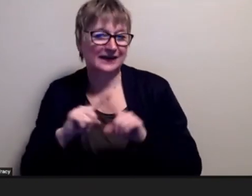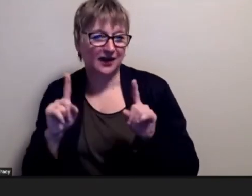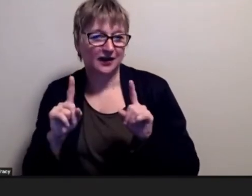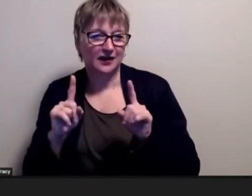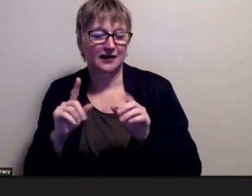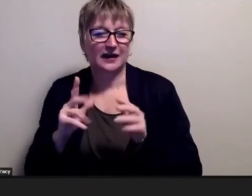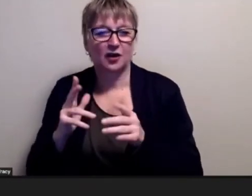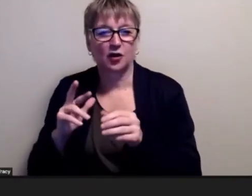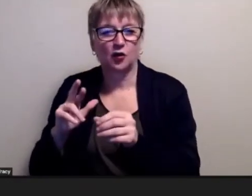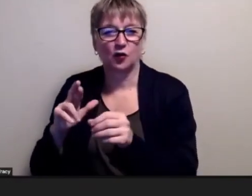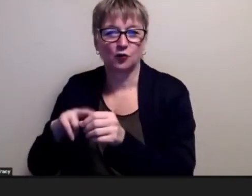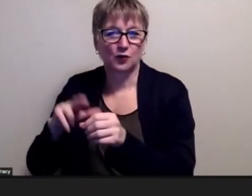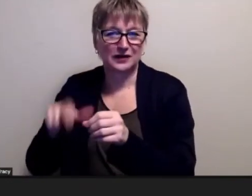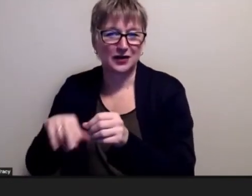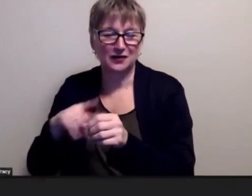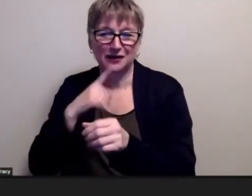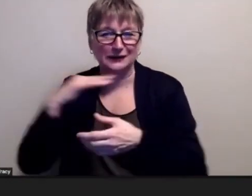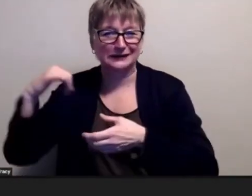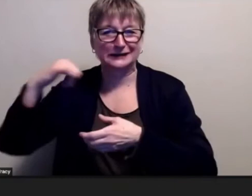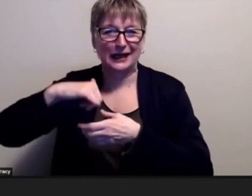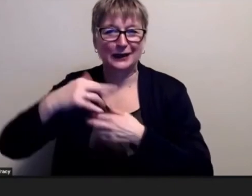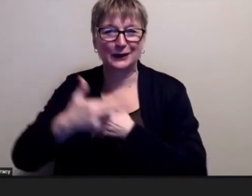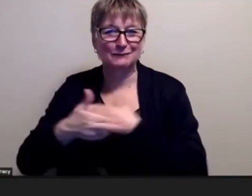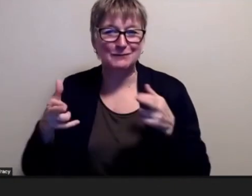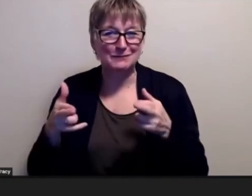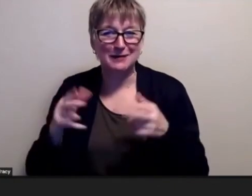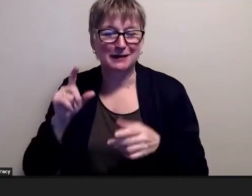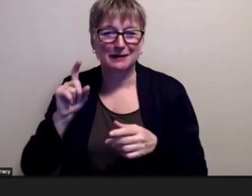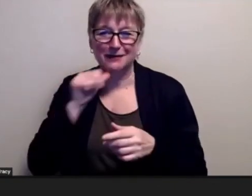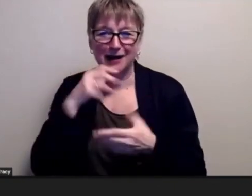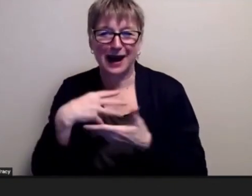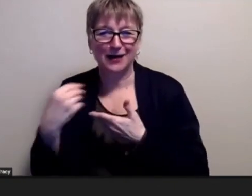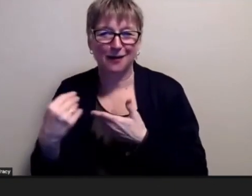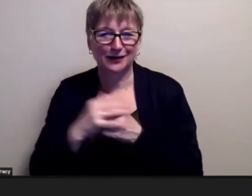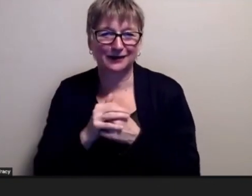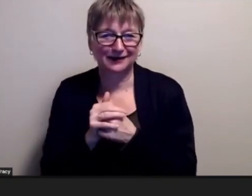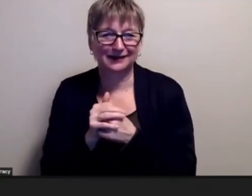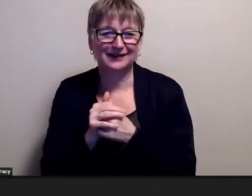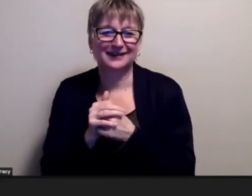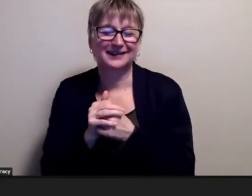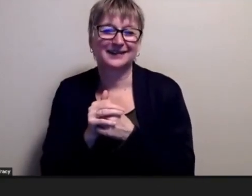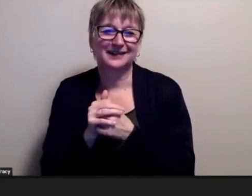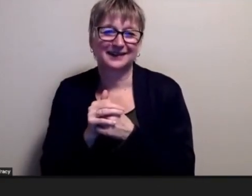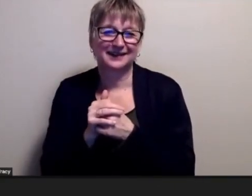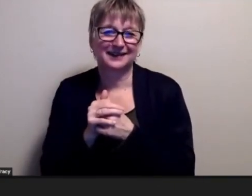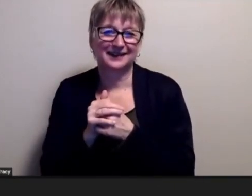wouldn't even let you out of the room you know and and they'll keep you there because they want